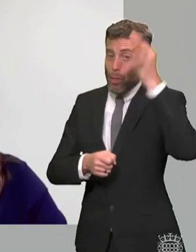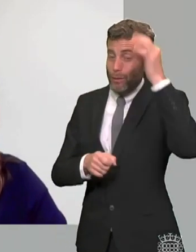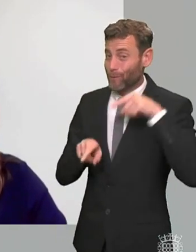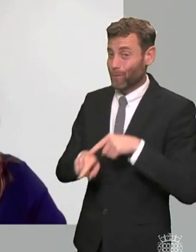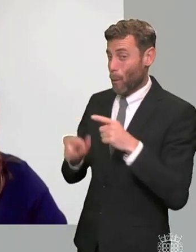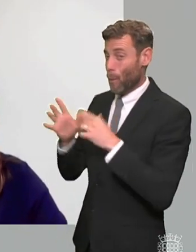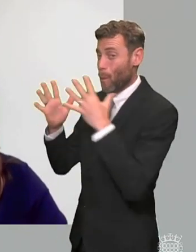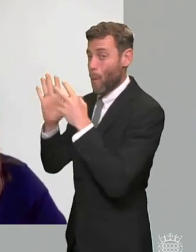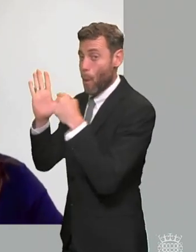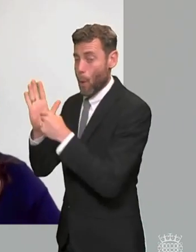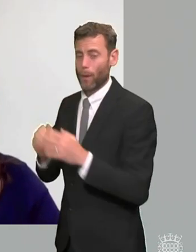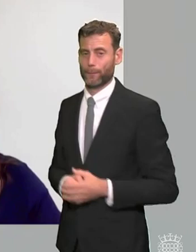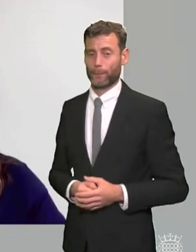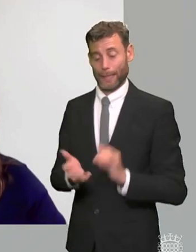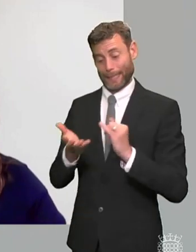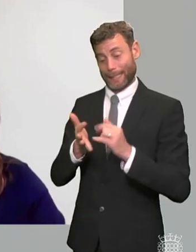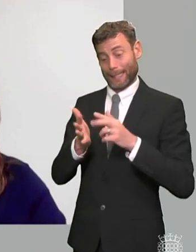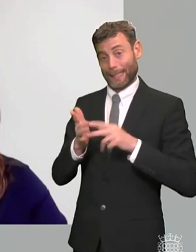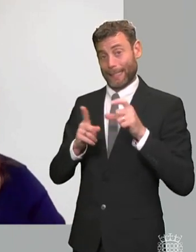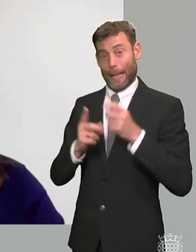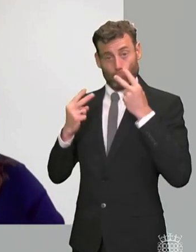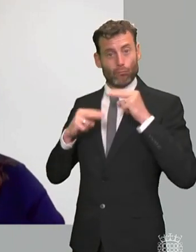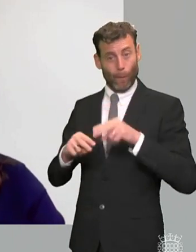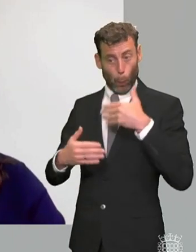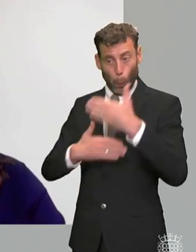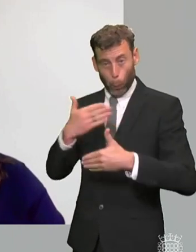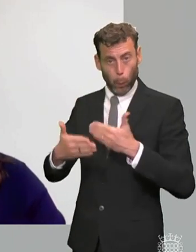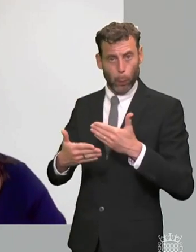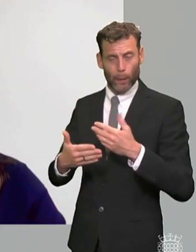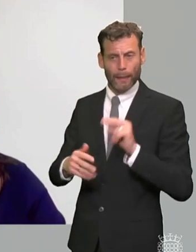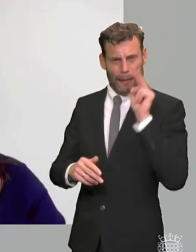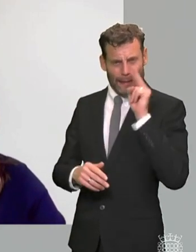have completely disregarded the overwhelming evidence that the biggest problem within the